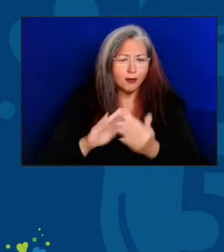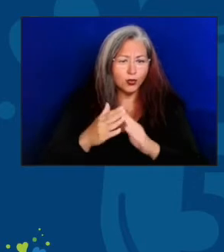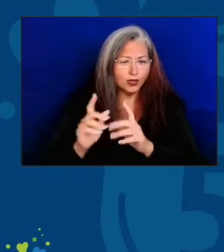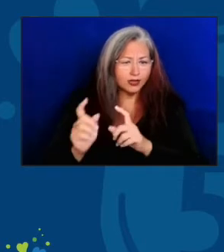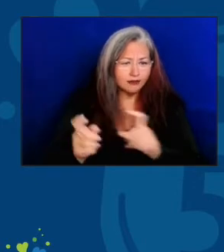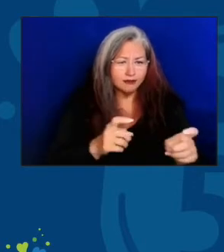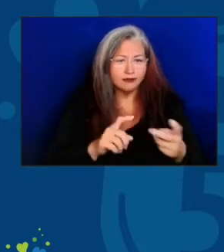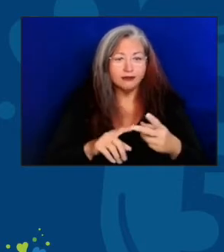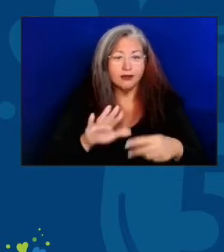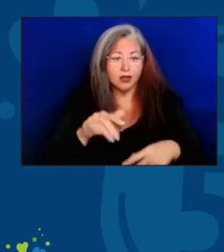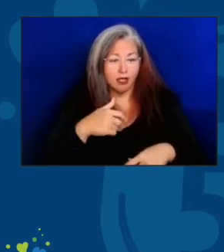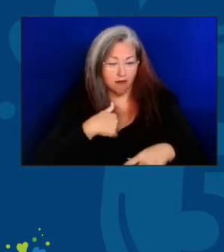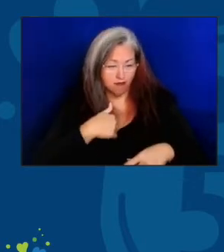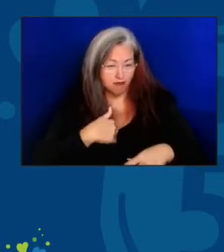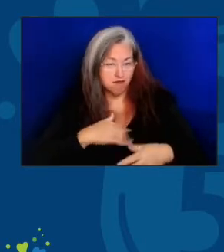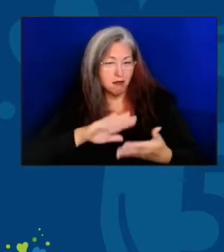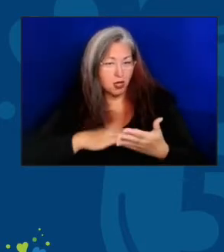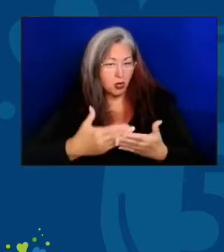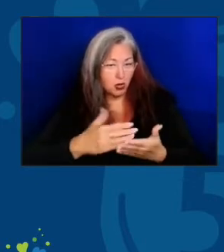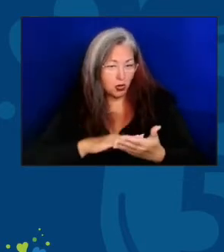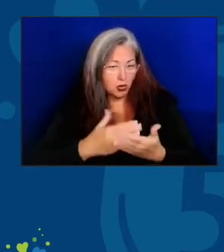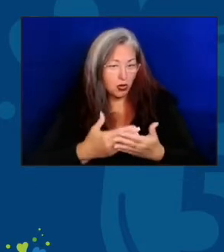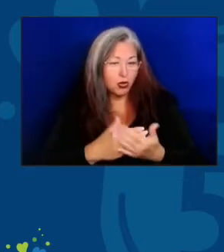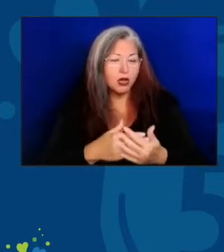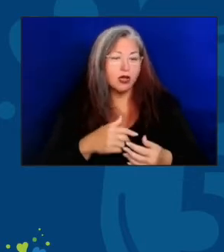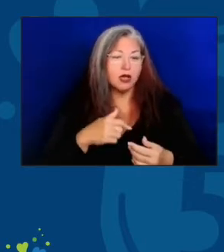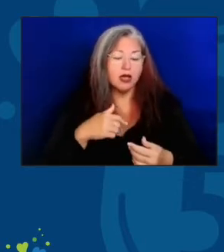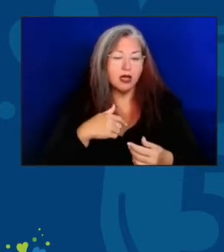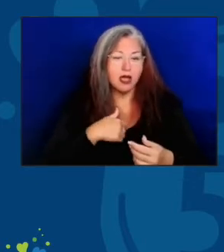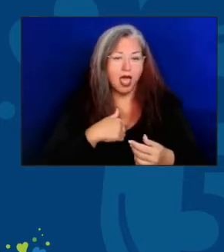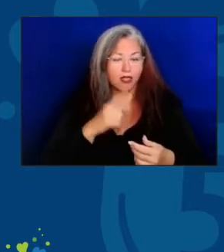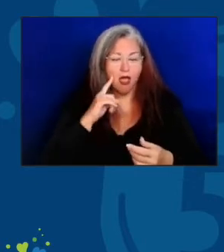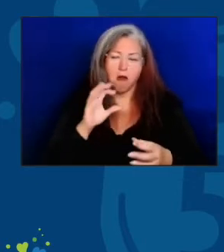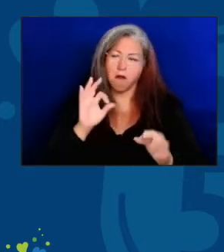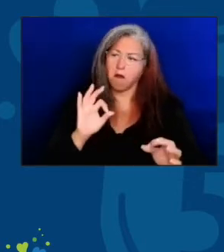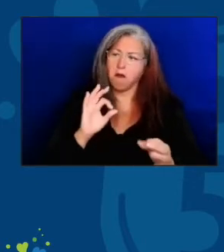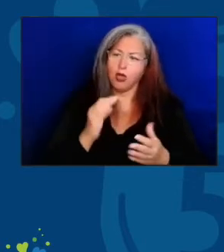and it'd be a good way to get a nutritional meal so.